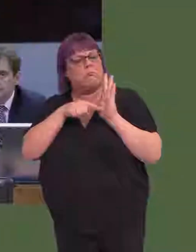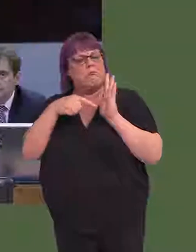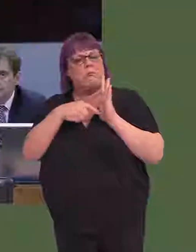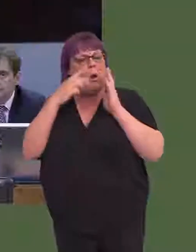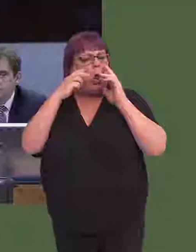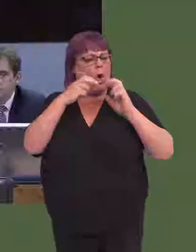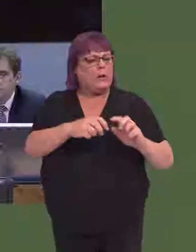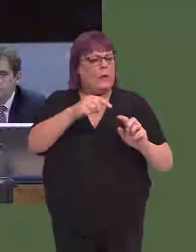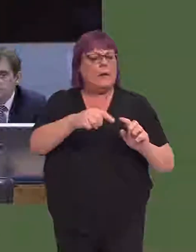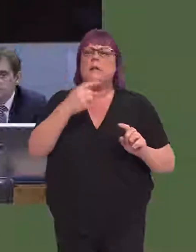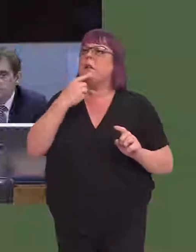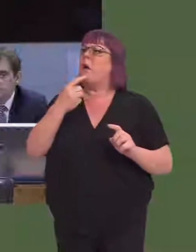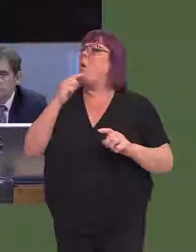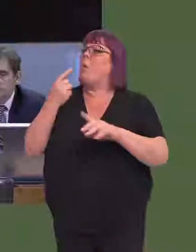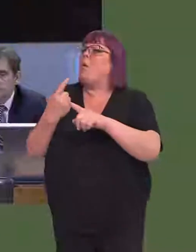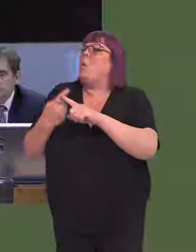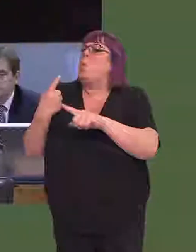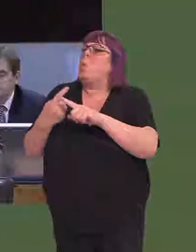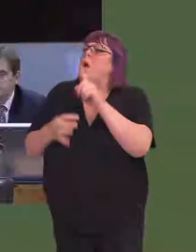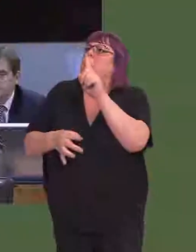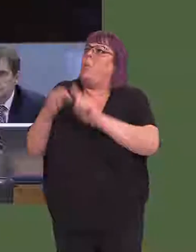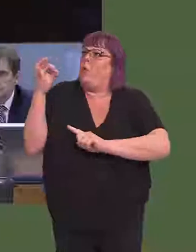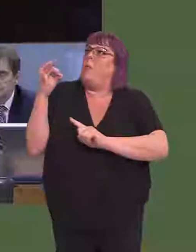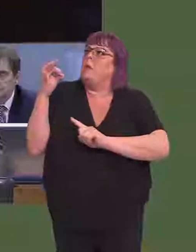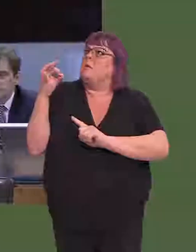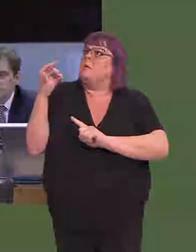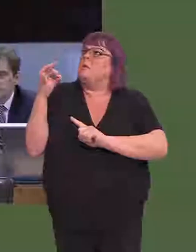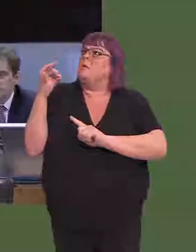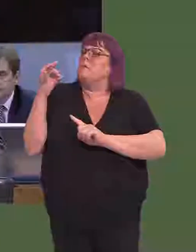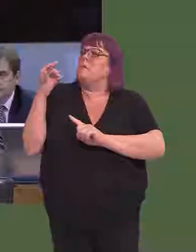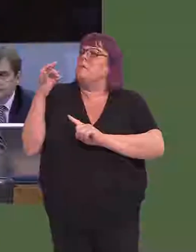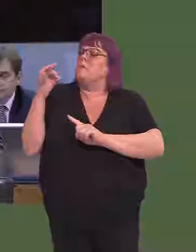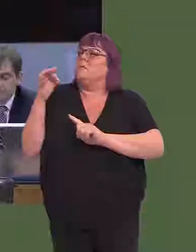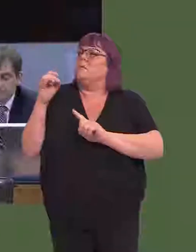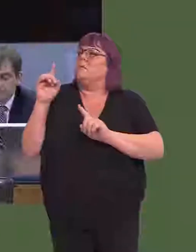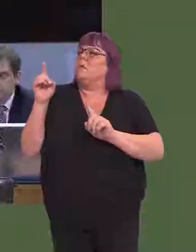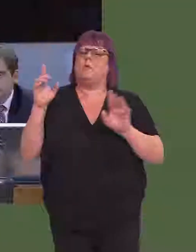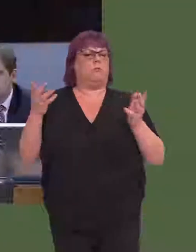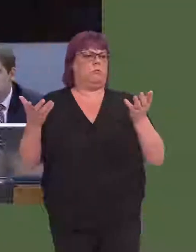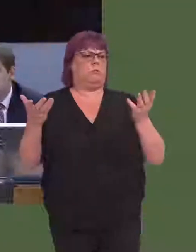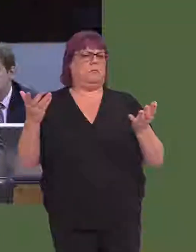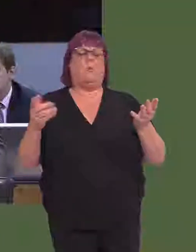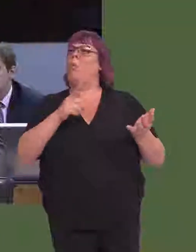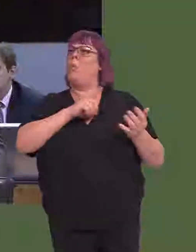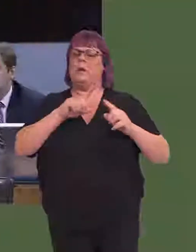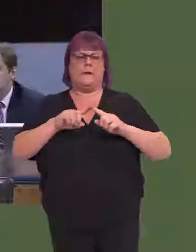looked into this, talked of there being very early improvements in the next rail franchise.